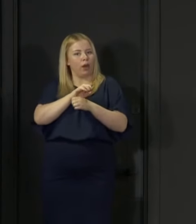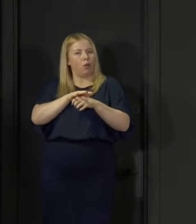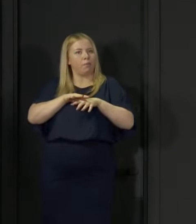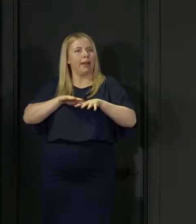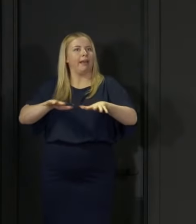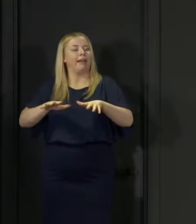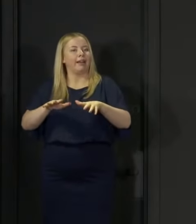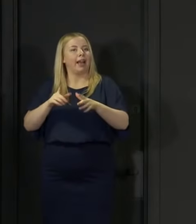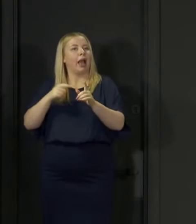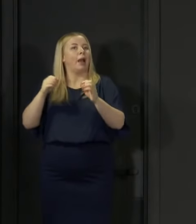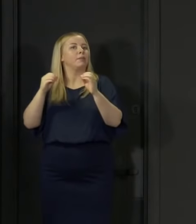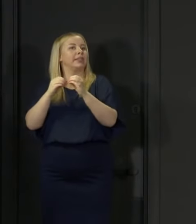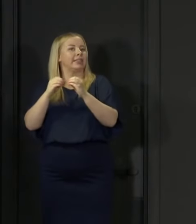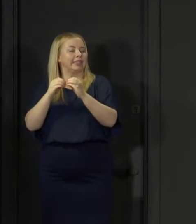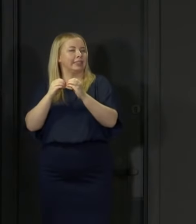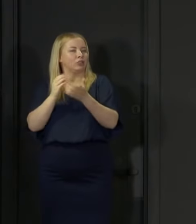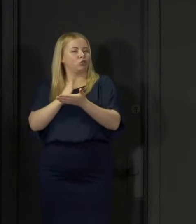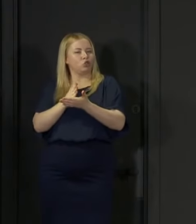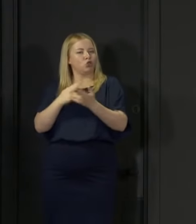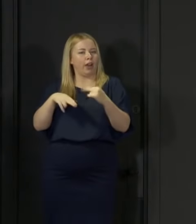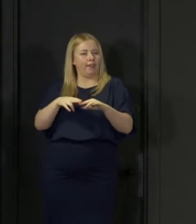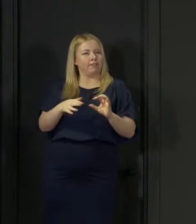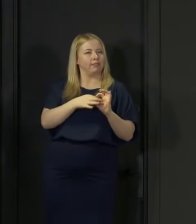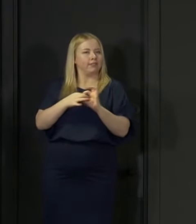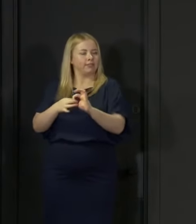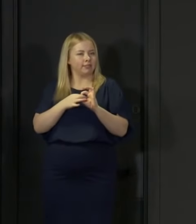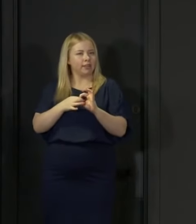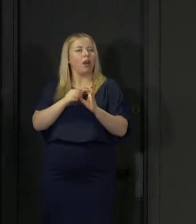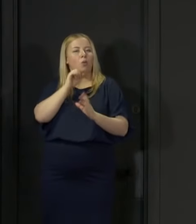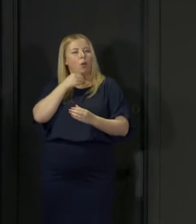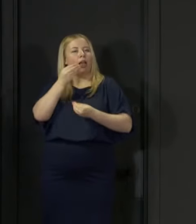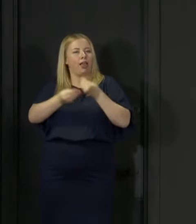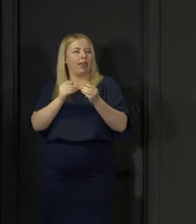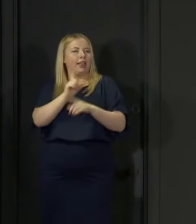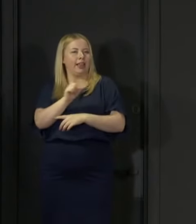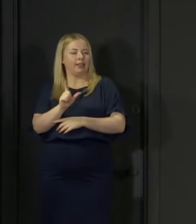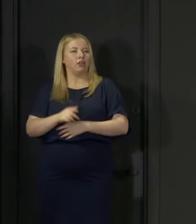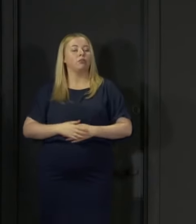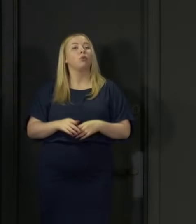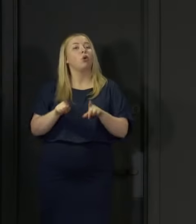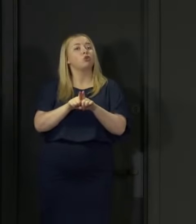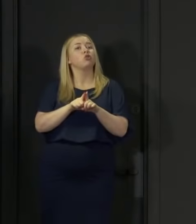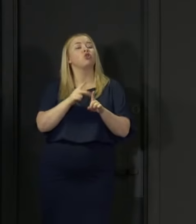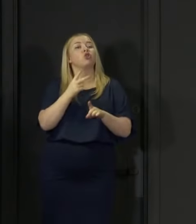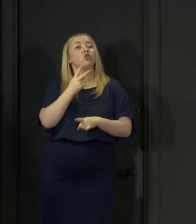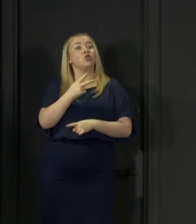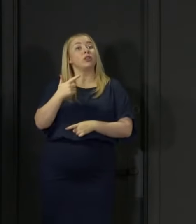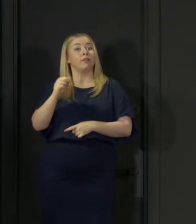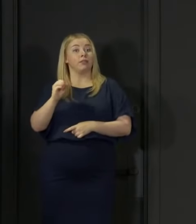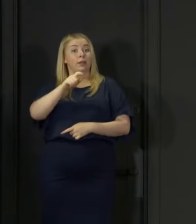I can also report that a total of 270 patients are currently in hospital with confirmed COVID